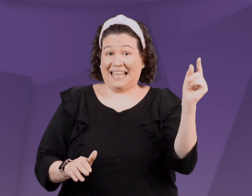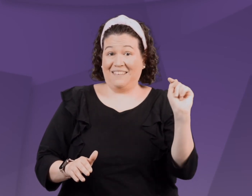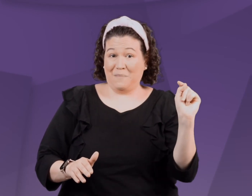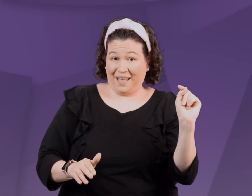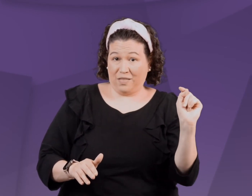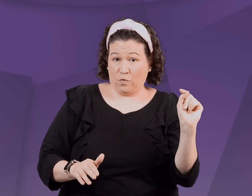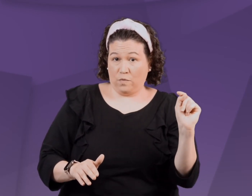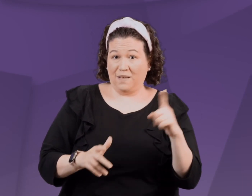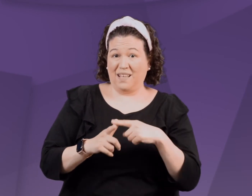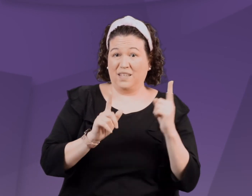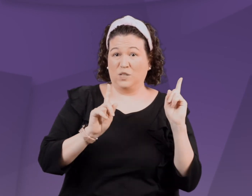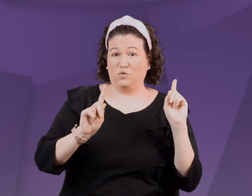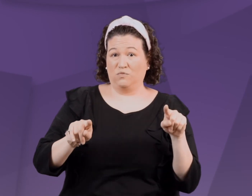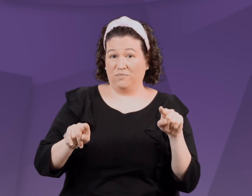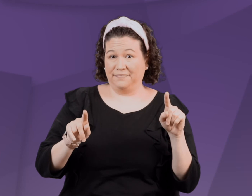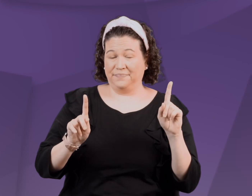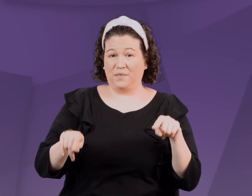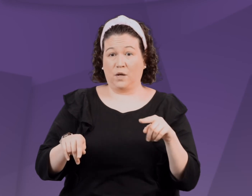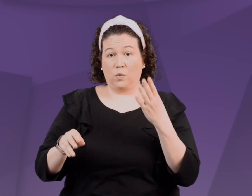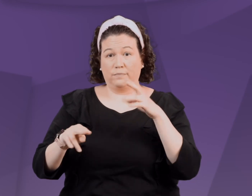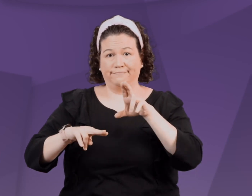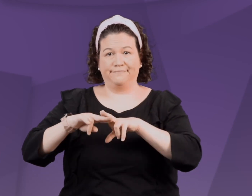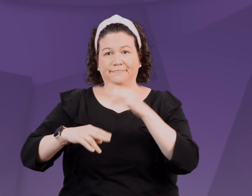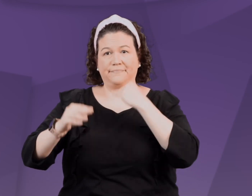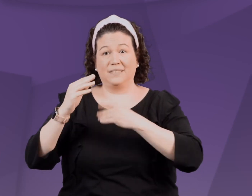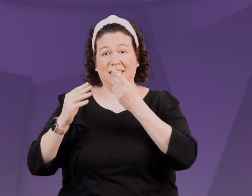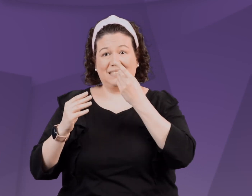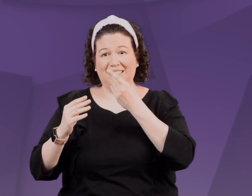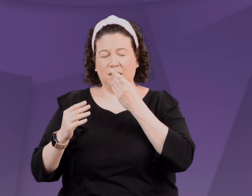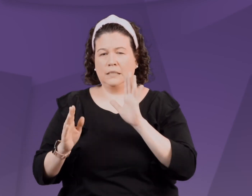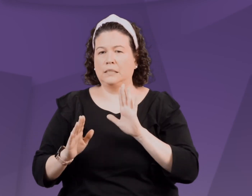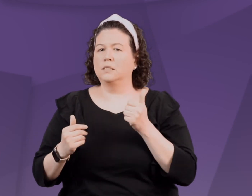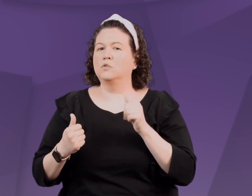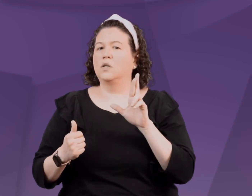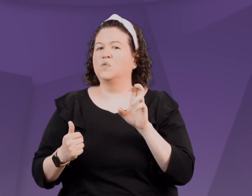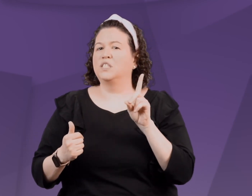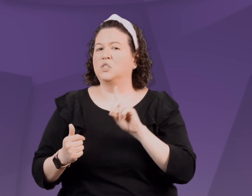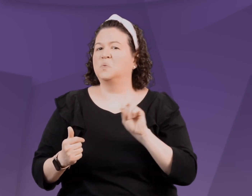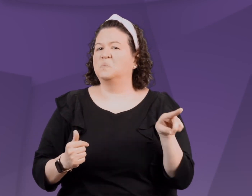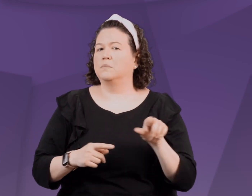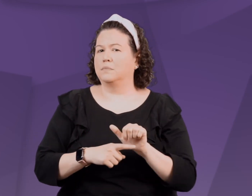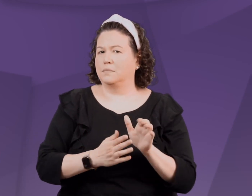Parents can ask their child to re-do washing their hands before coming to the dinner table